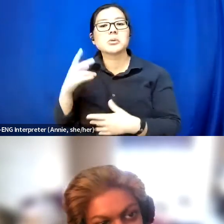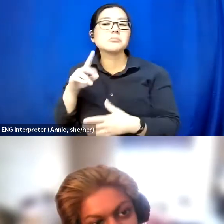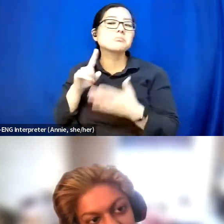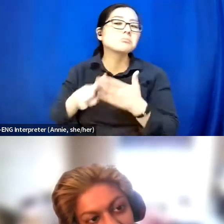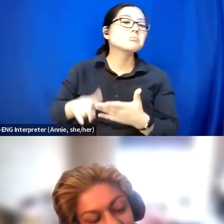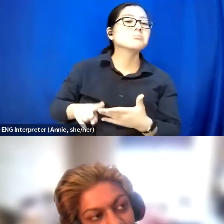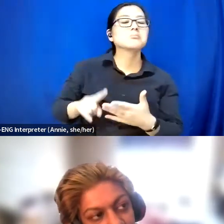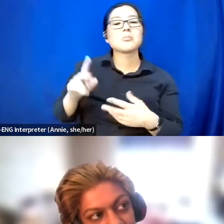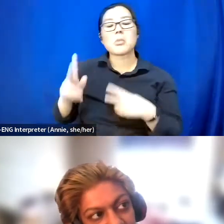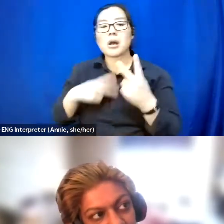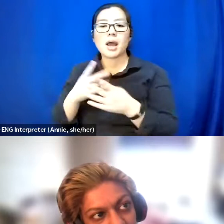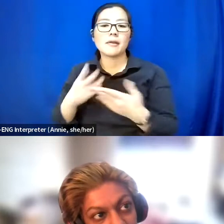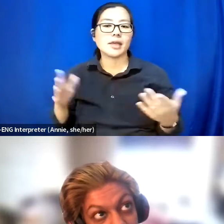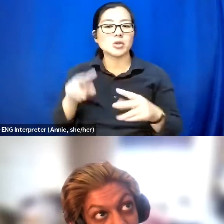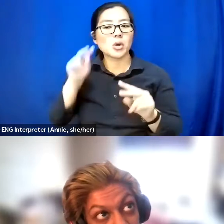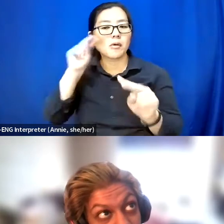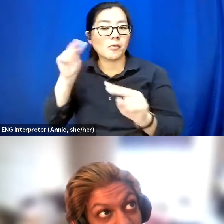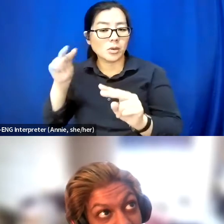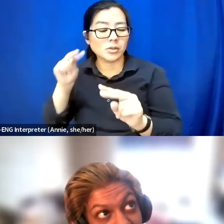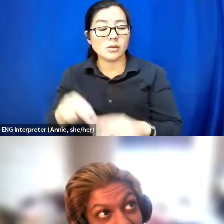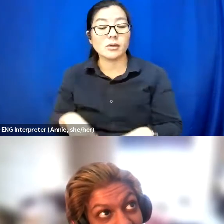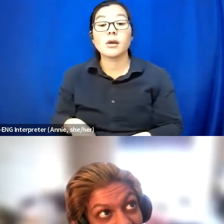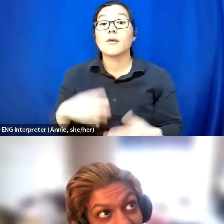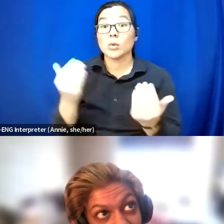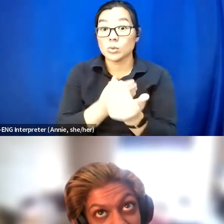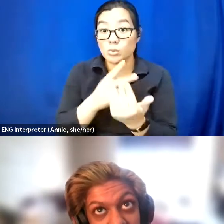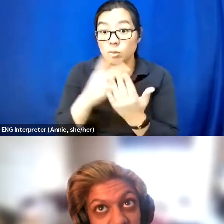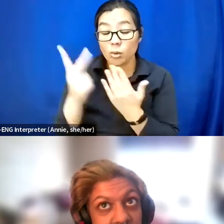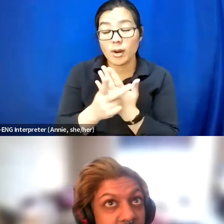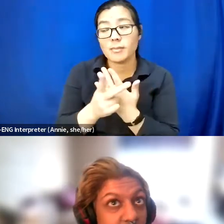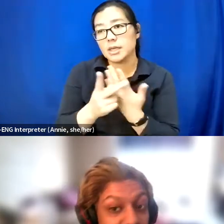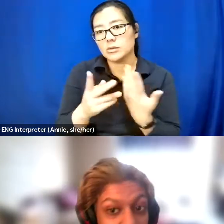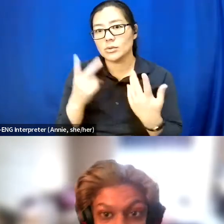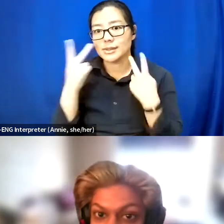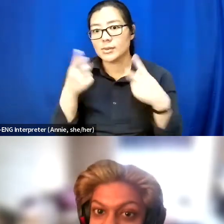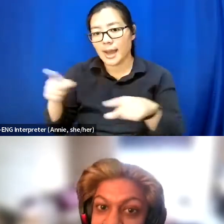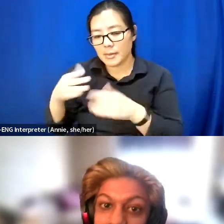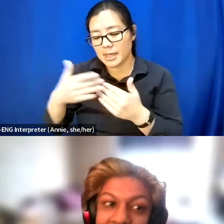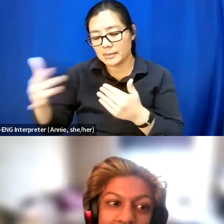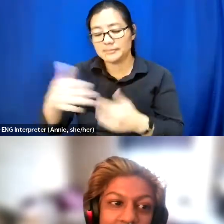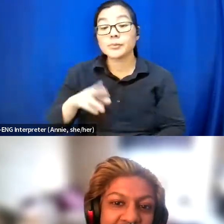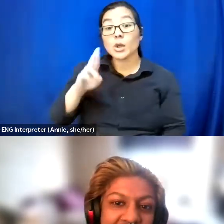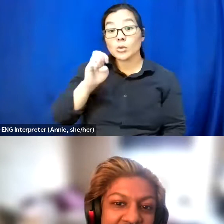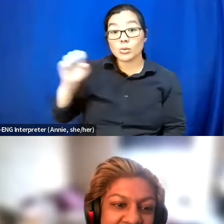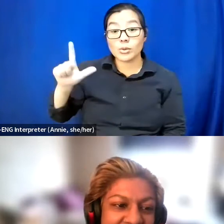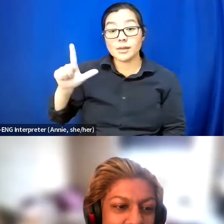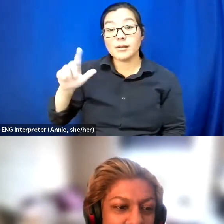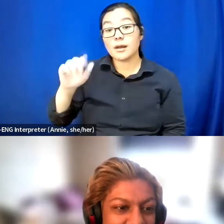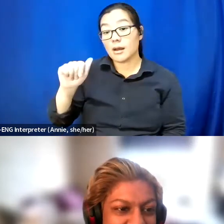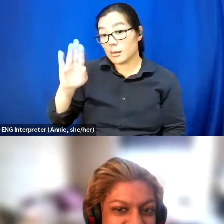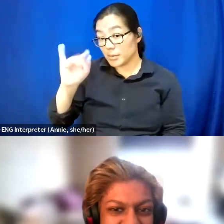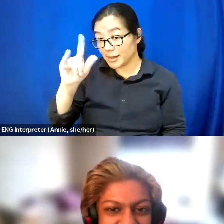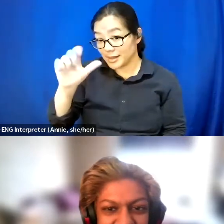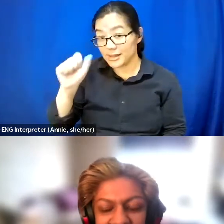For our new programming and ReelAbilities is coming up in a couple of weeks,